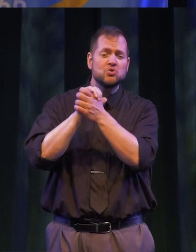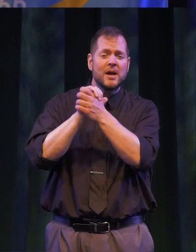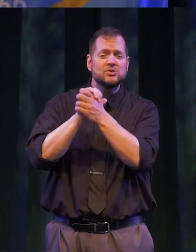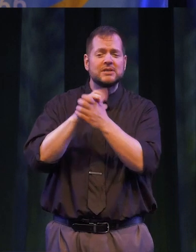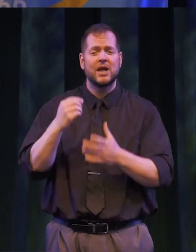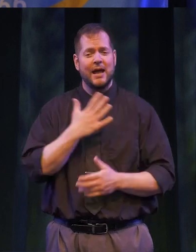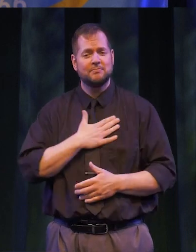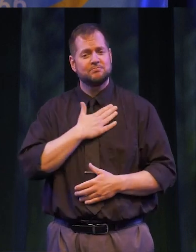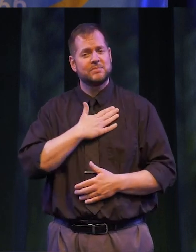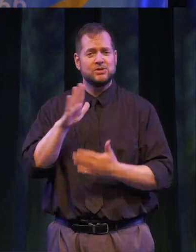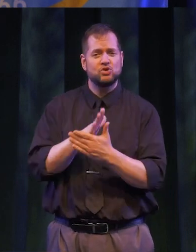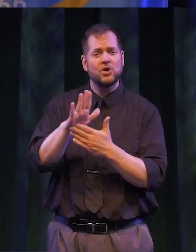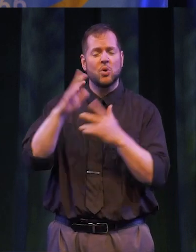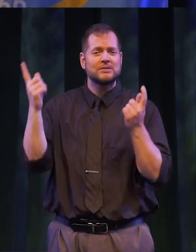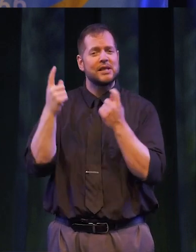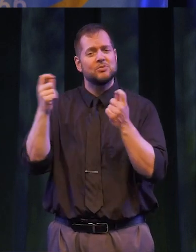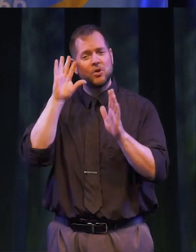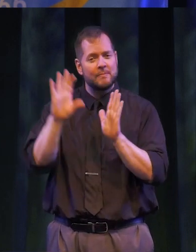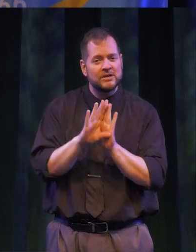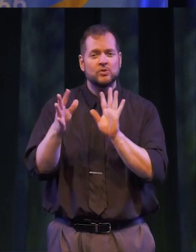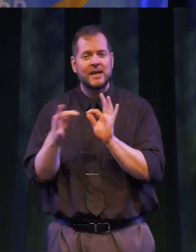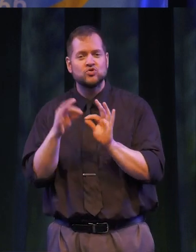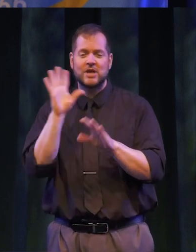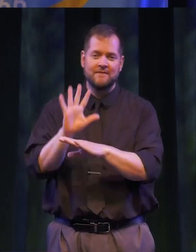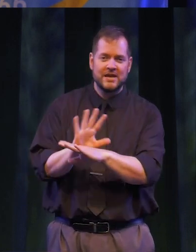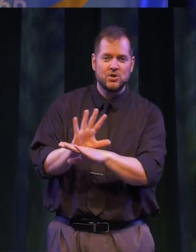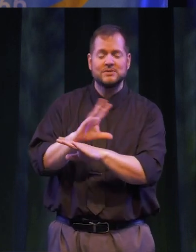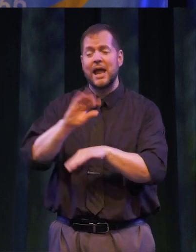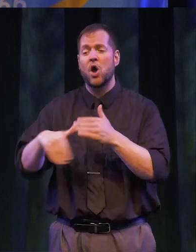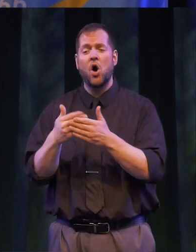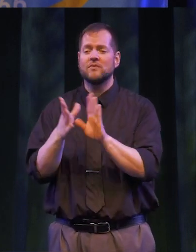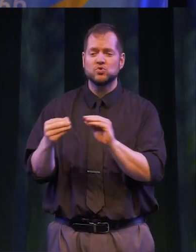CONGRATULATIONS AND PLEASE SHARE YOUR CELEBRATORY PICTURES, MESSAGES, VIDEOS AND STORIES ON